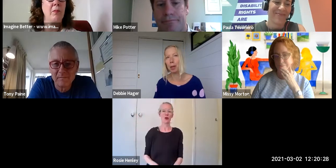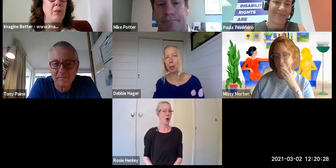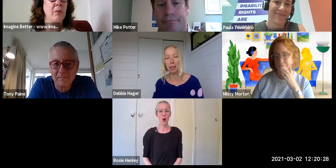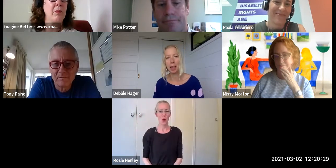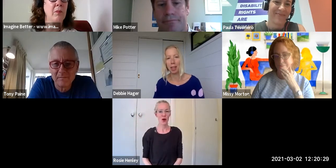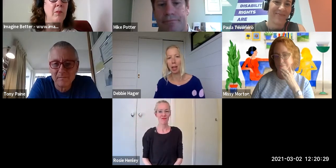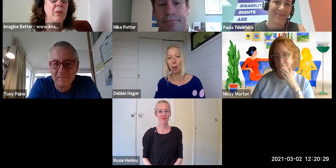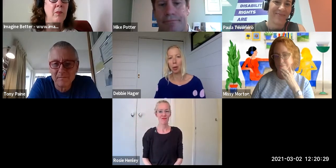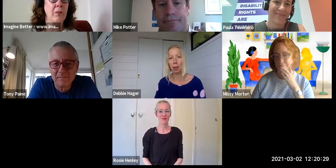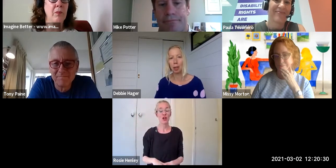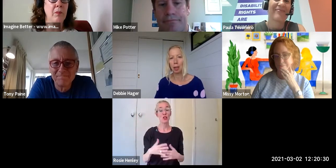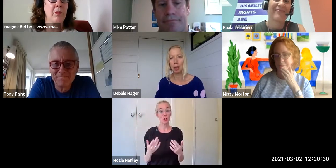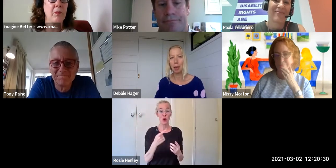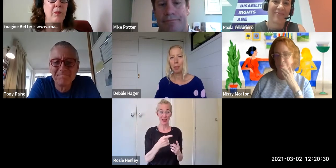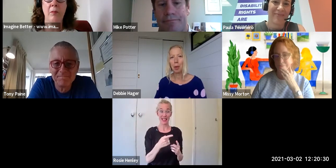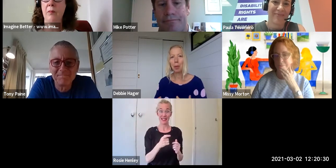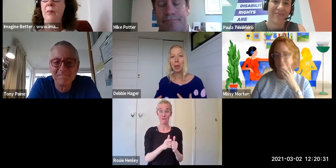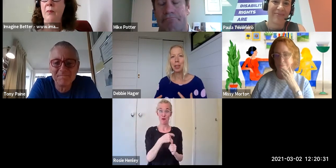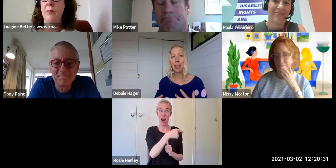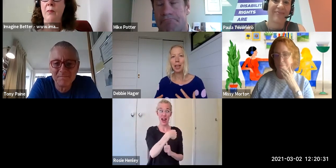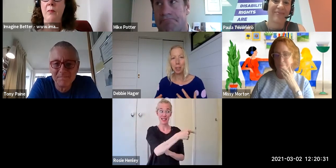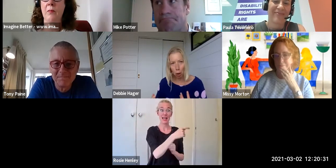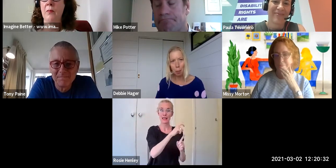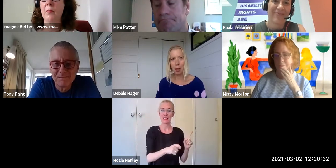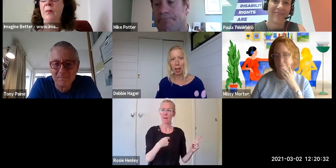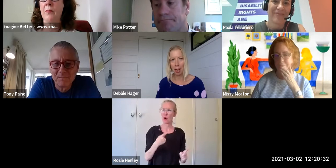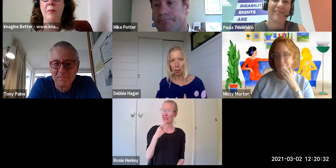who need me to say thank you' because it's not about that.